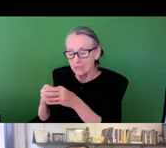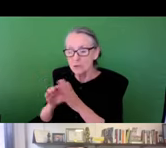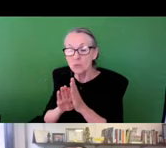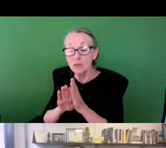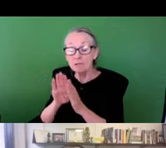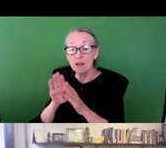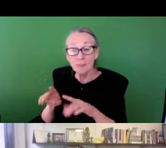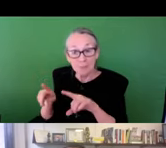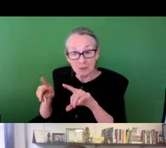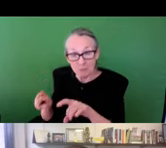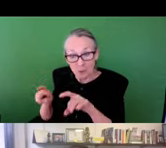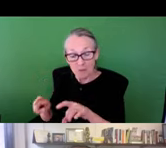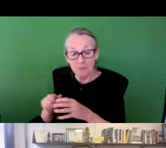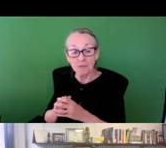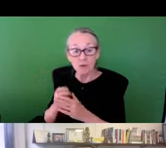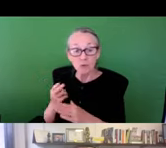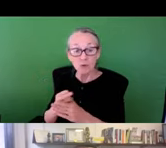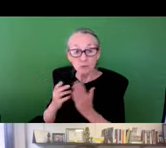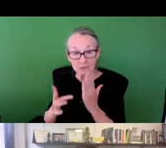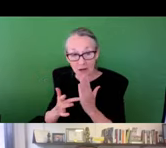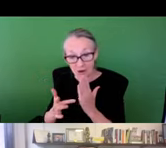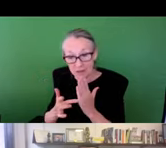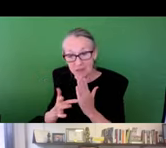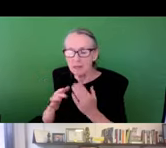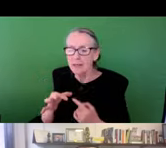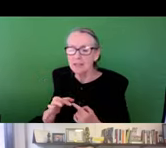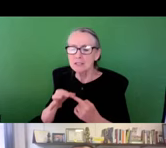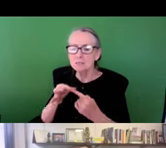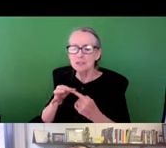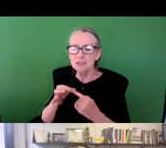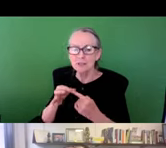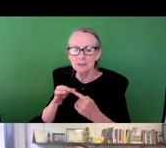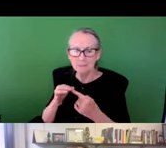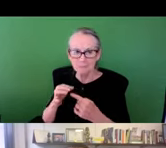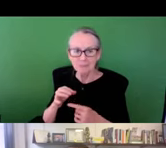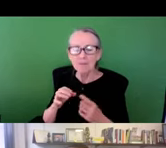my partner -- I partnered with some colleagues in engineering and we developed an experience